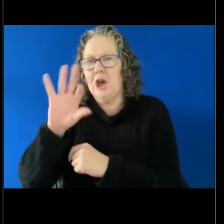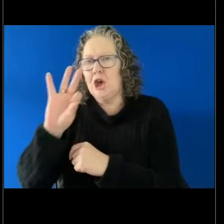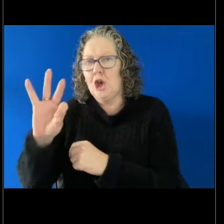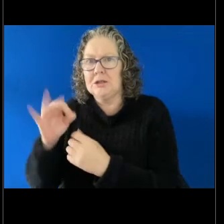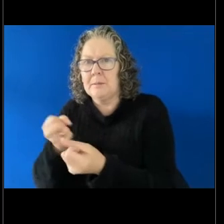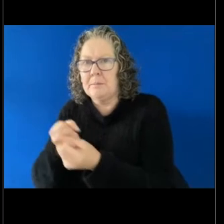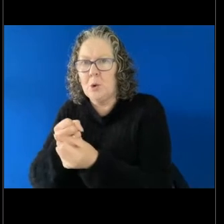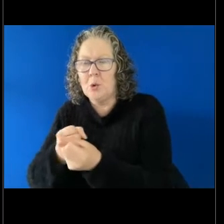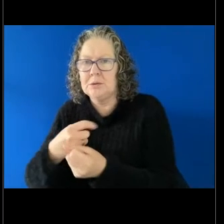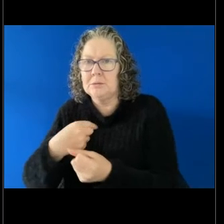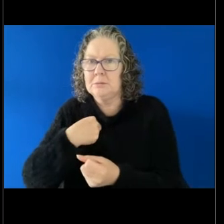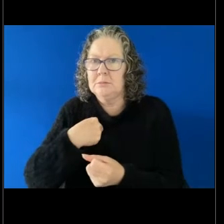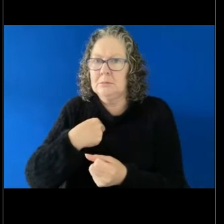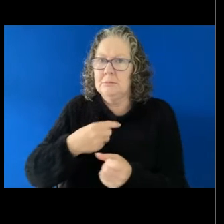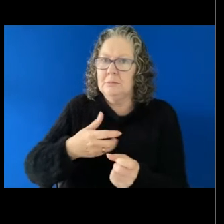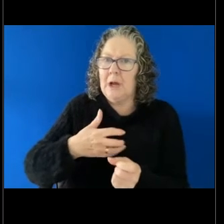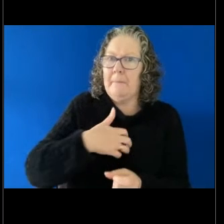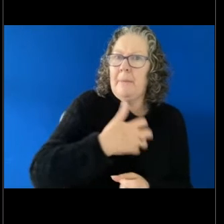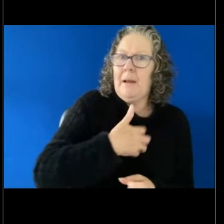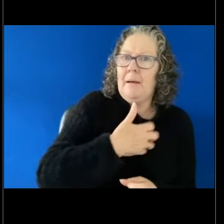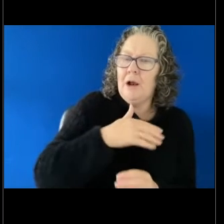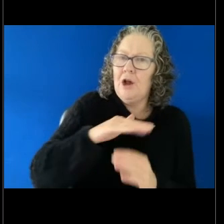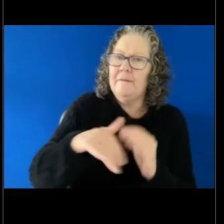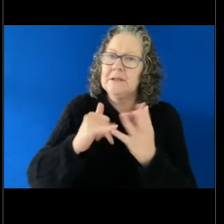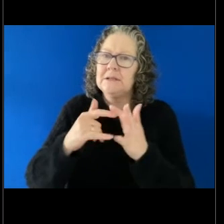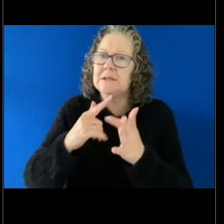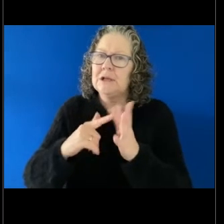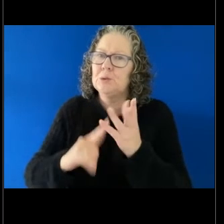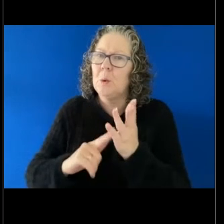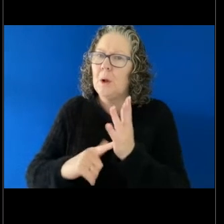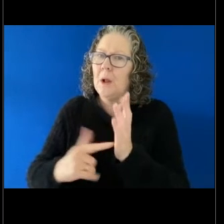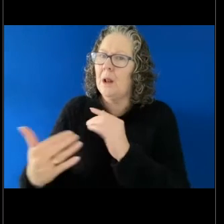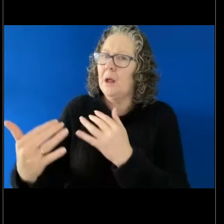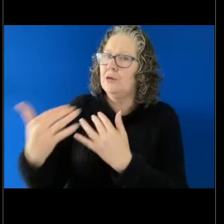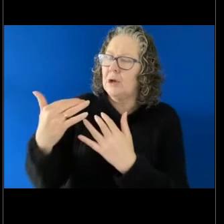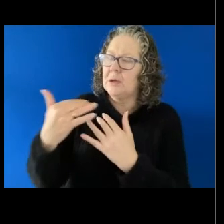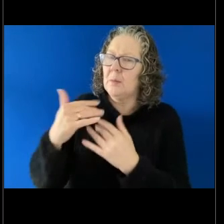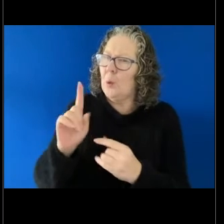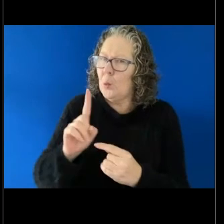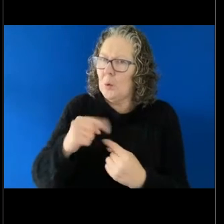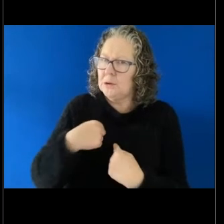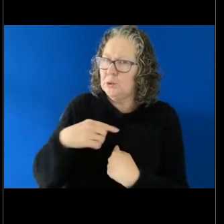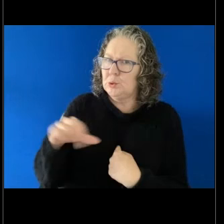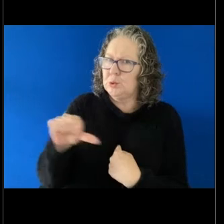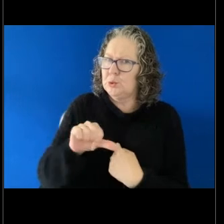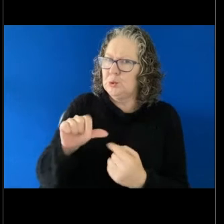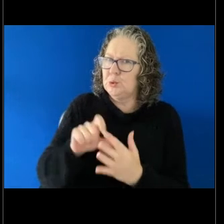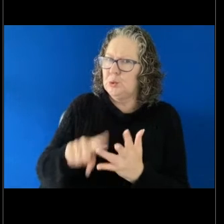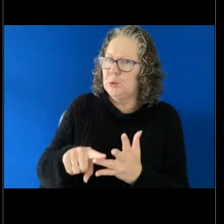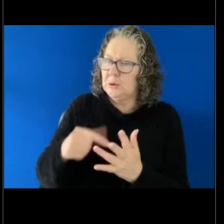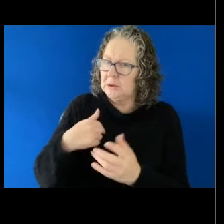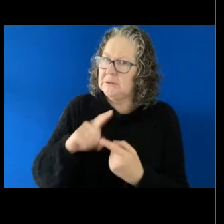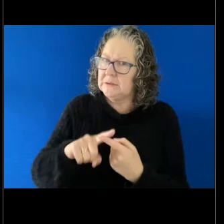you recommend a person in that situation do if they still want to make a complaint of sexual